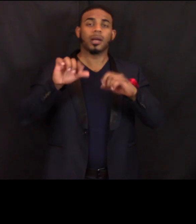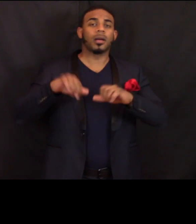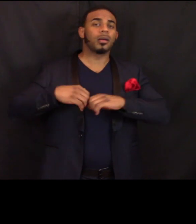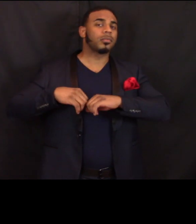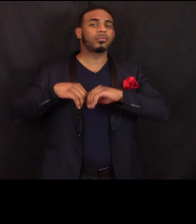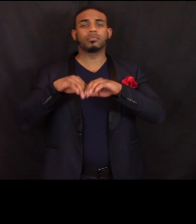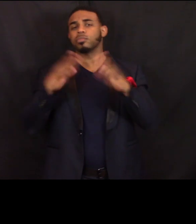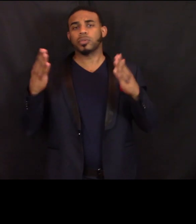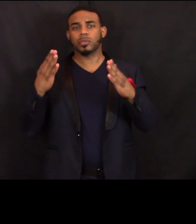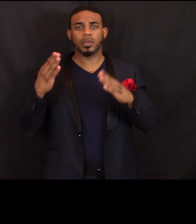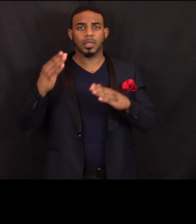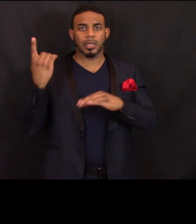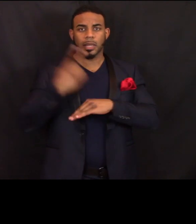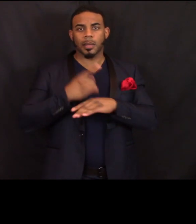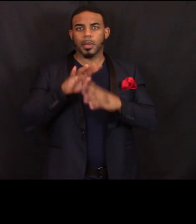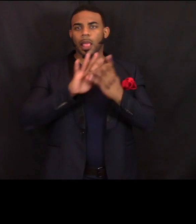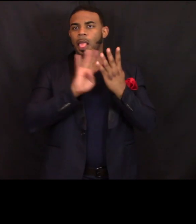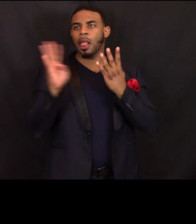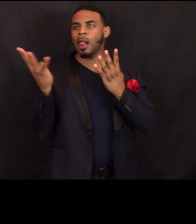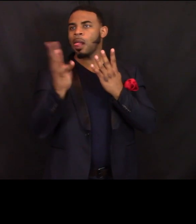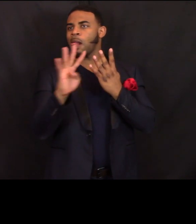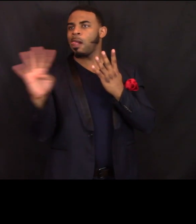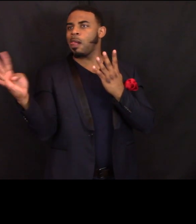People are going to be lined up outside of our door,